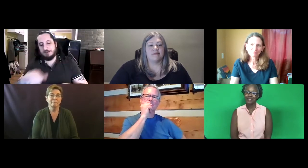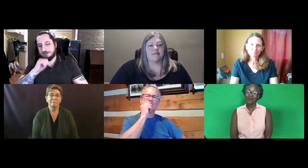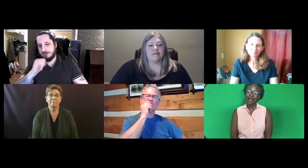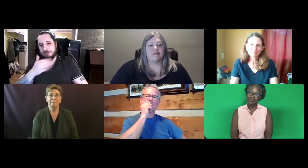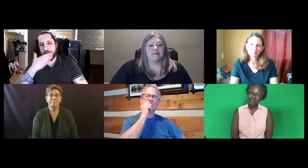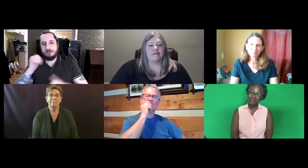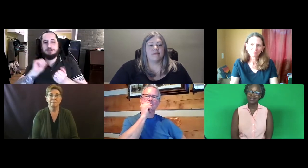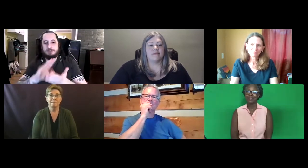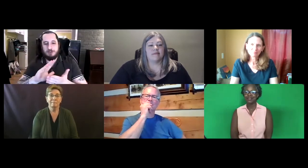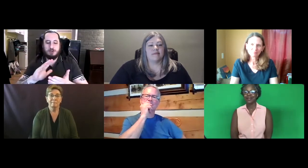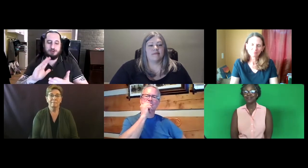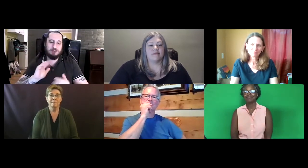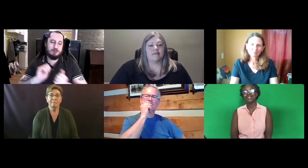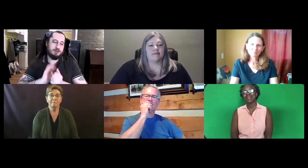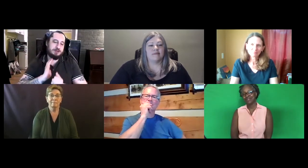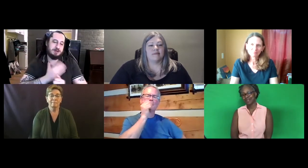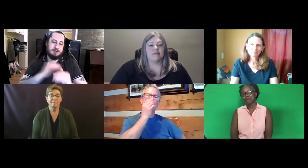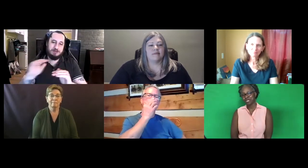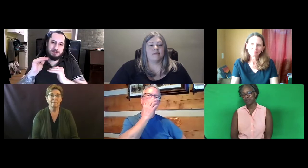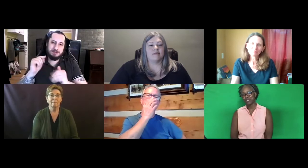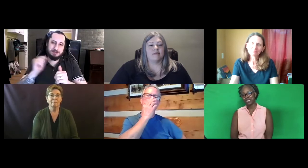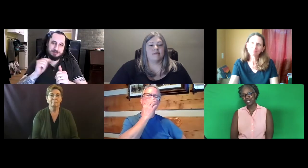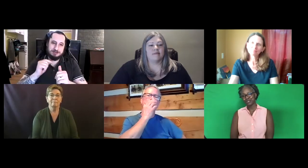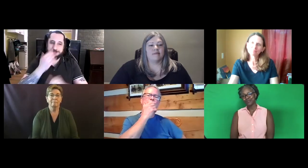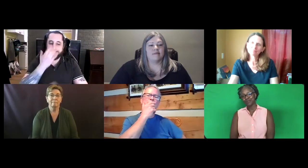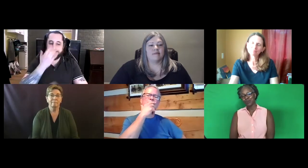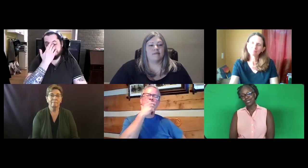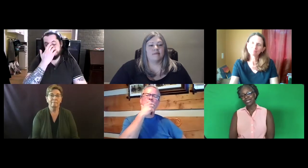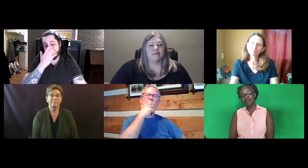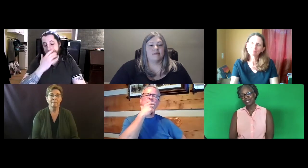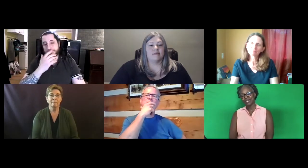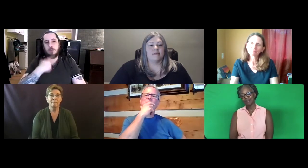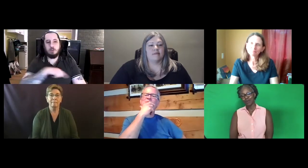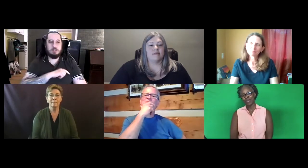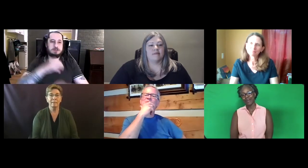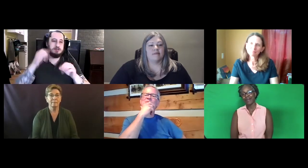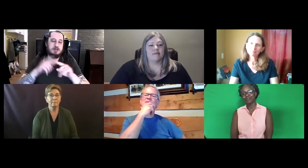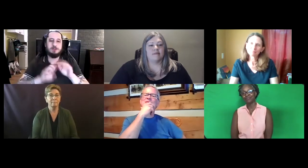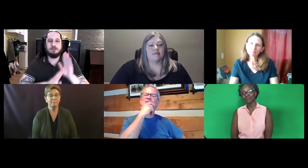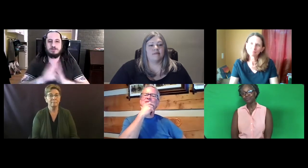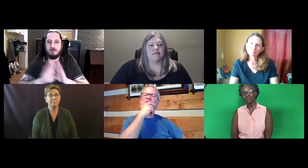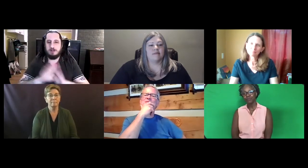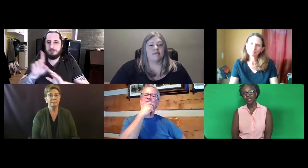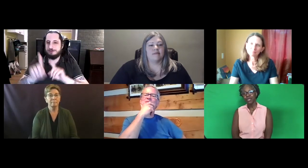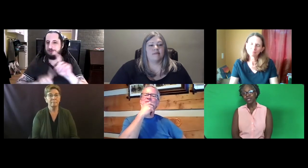So obviously that's not the best approach either with the limited time that we had.